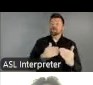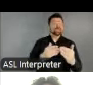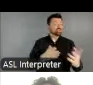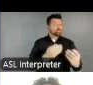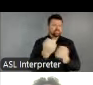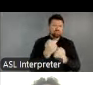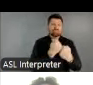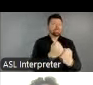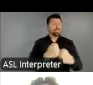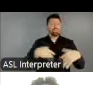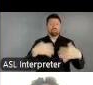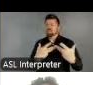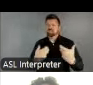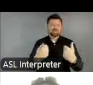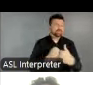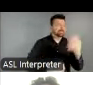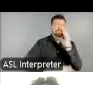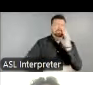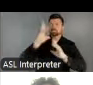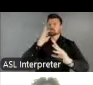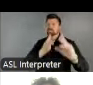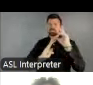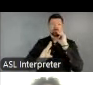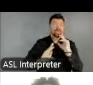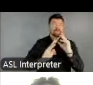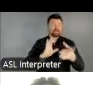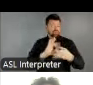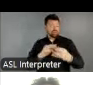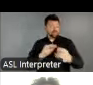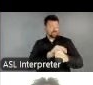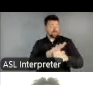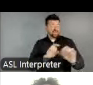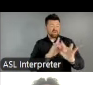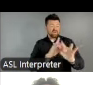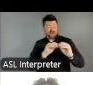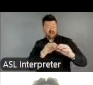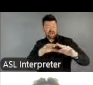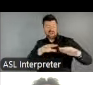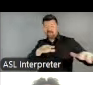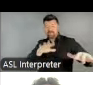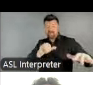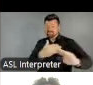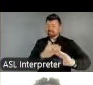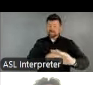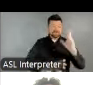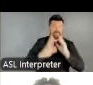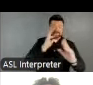challenges exacerbated by the COVID-19 pandemic. For some dimensions of the sector, uncertainty and